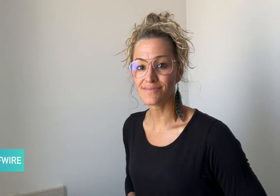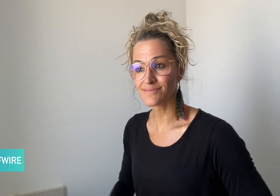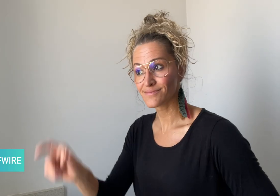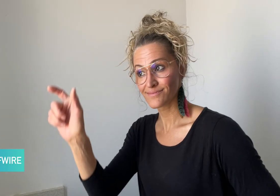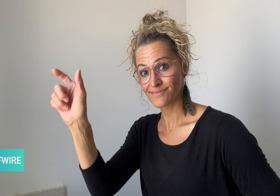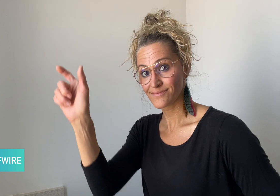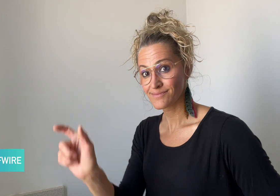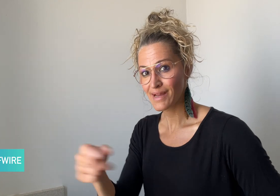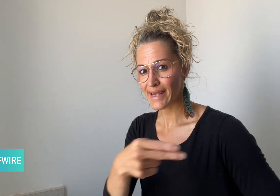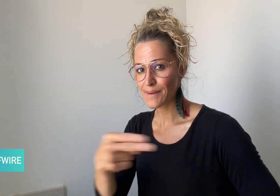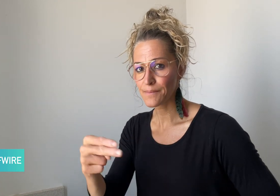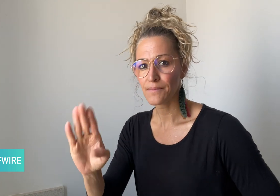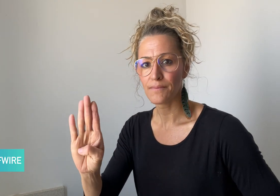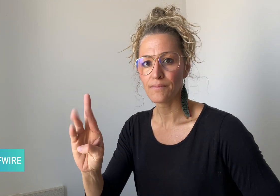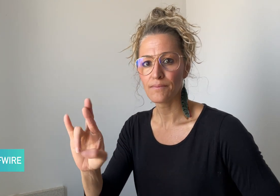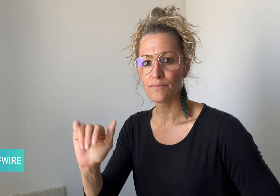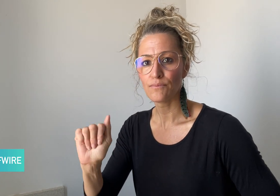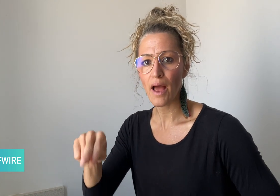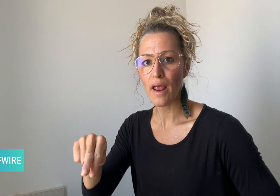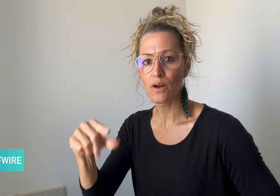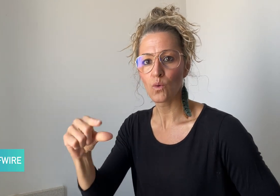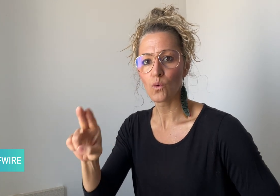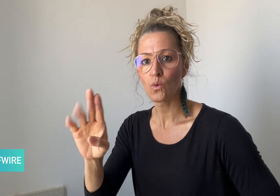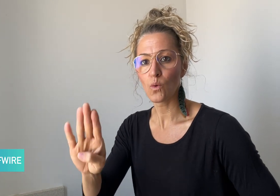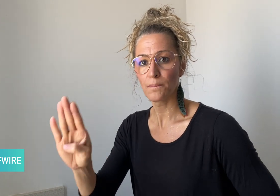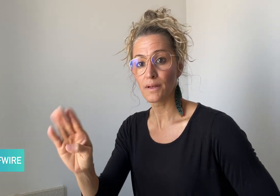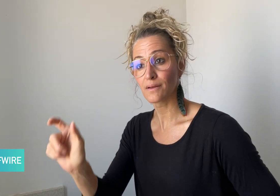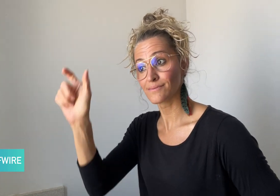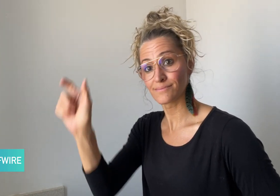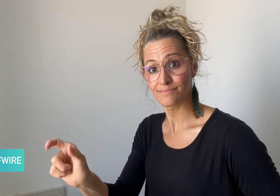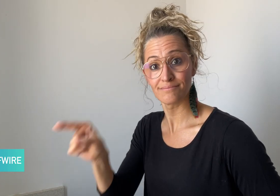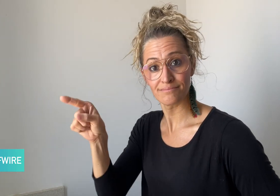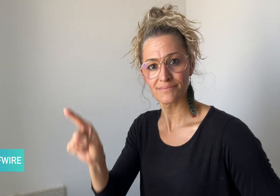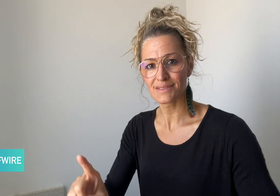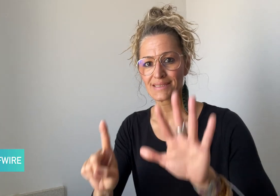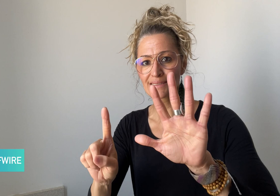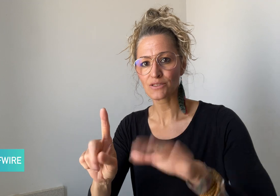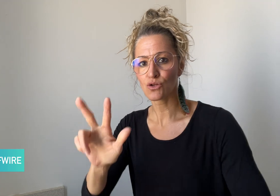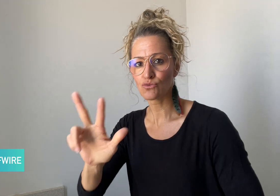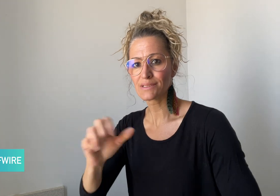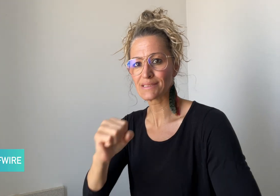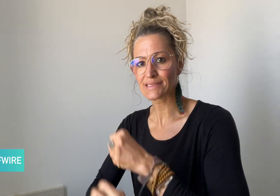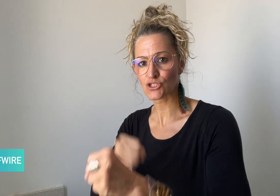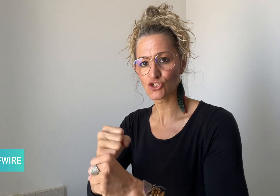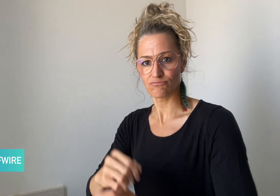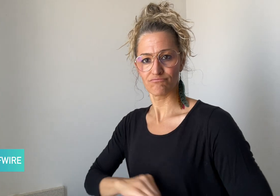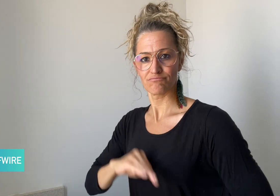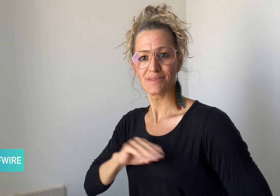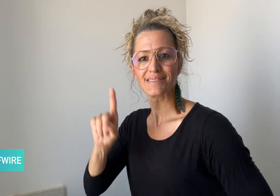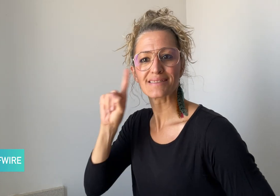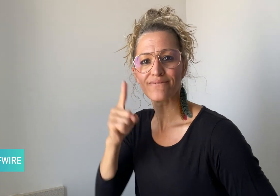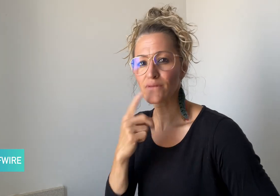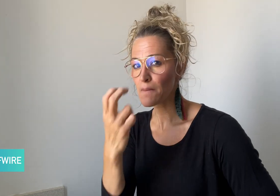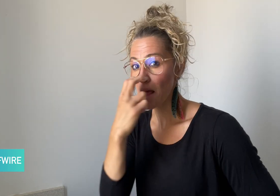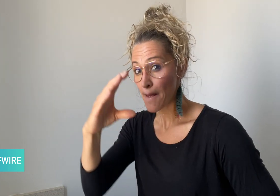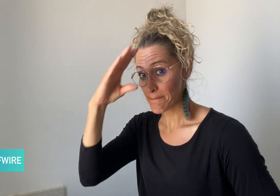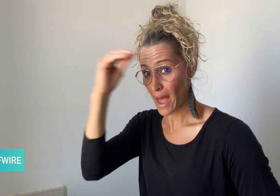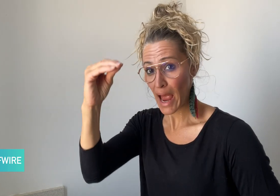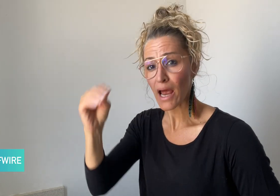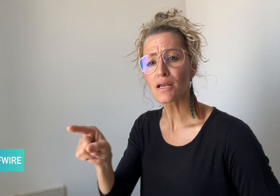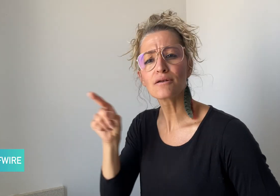Brian Gubb is a 63-year old Deaf-blind man who lives